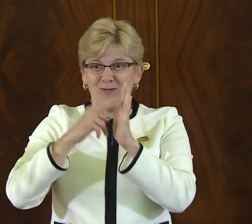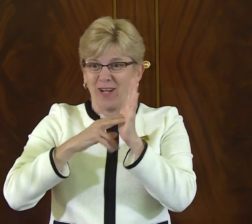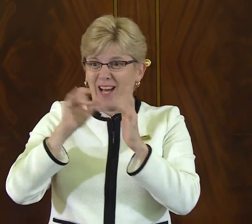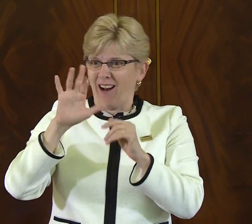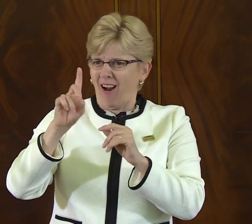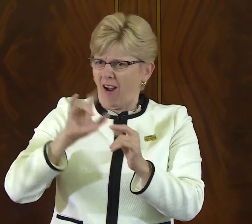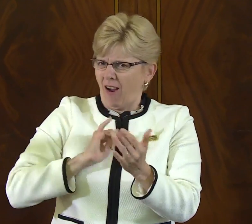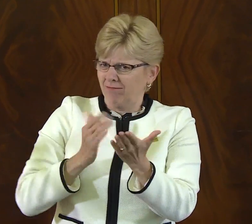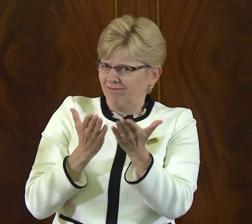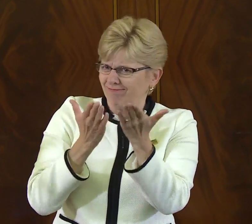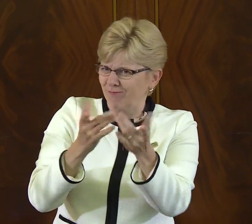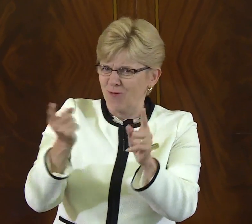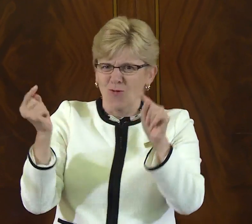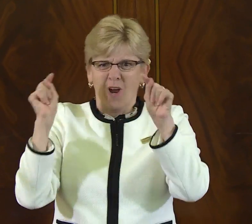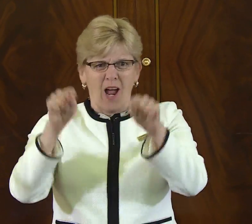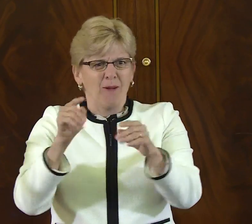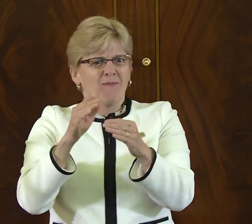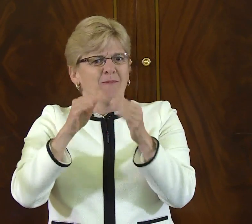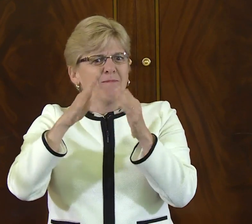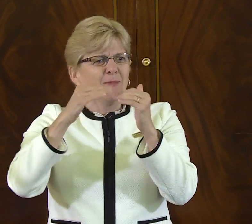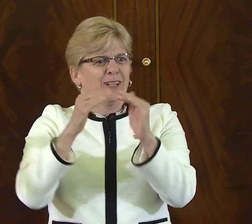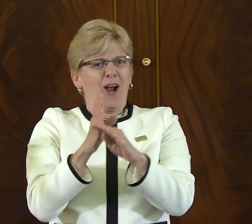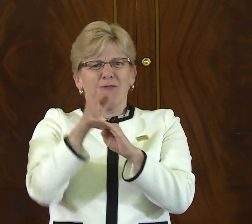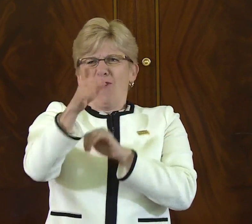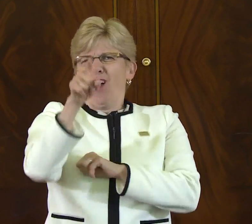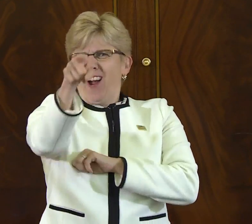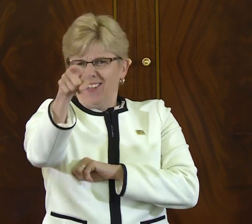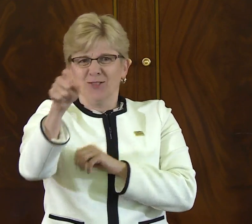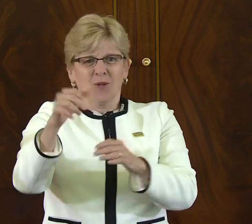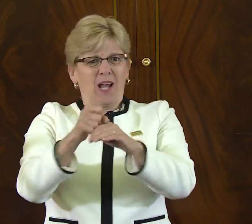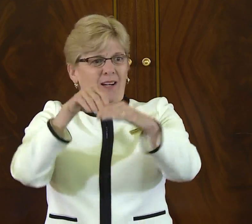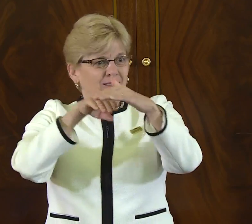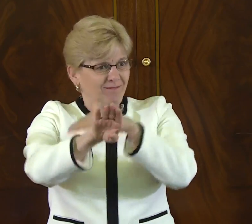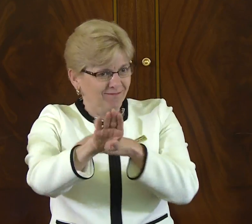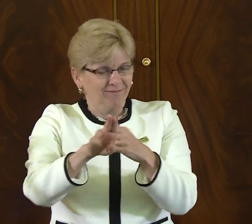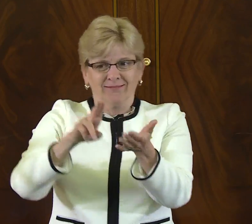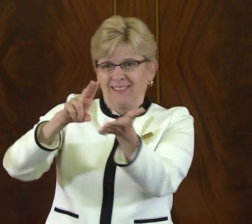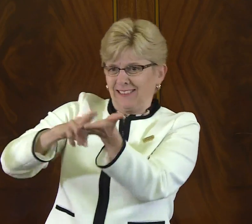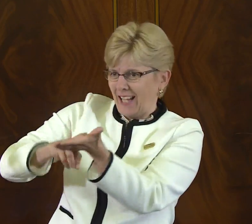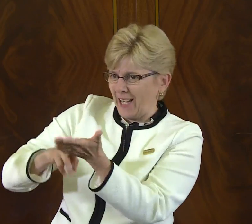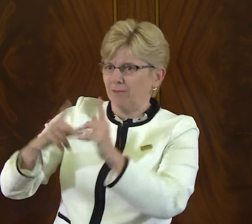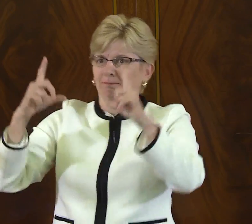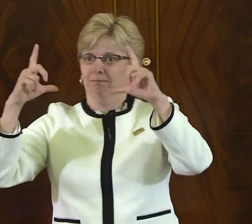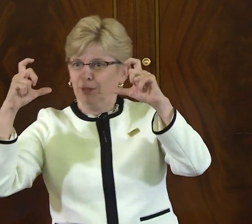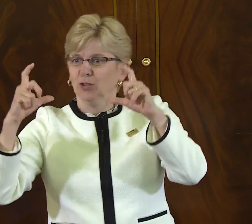Well, let me say, if you don't have a reading card, I strongly suggest you come. There's a building right across the street where you go in.